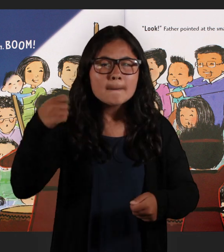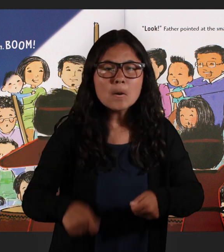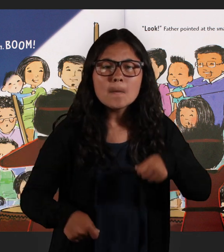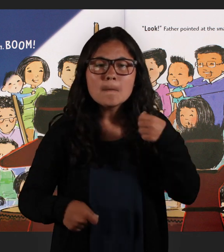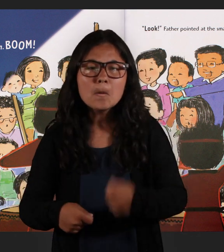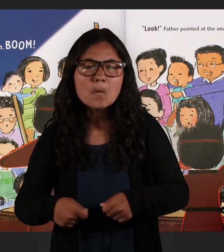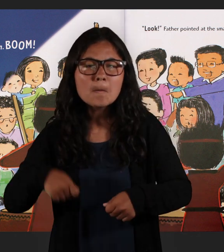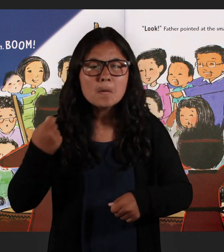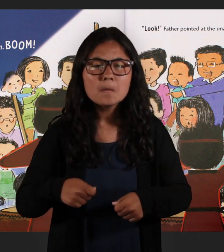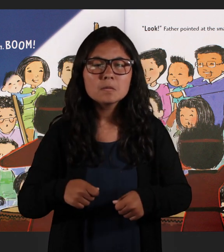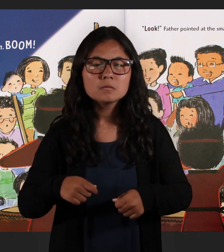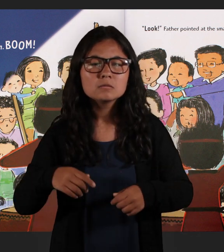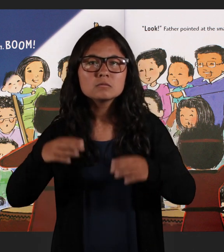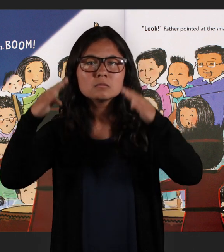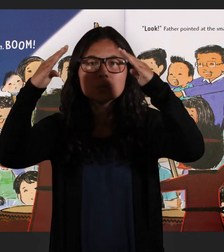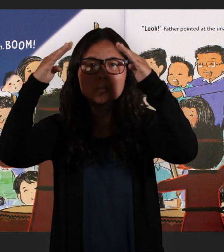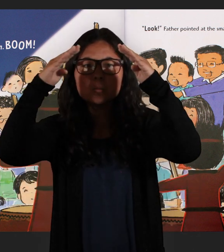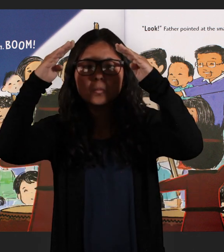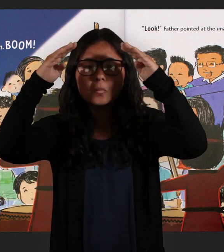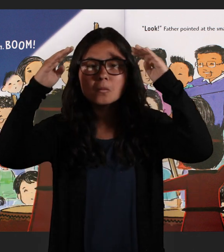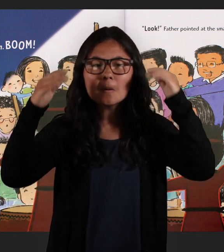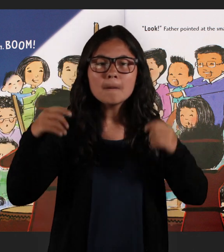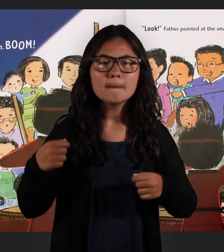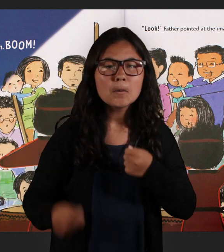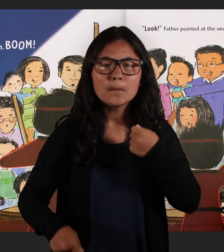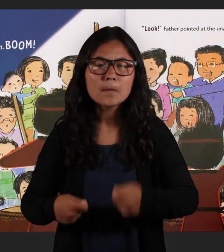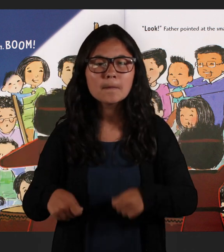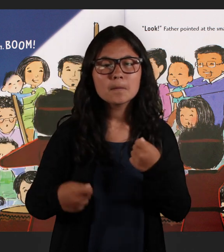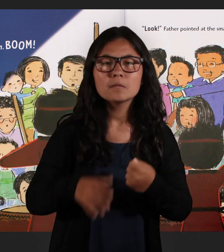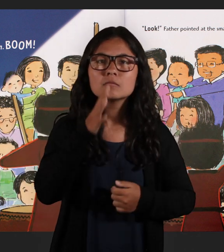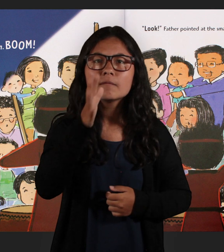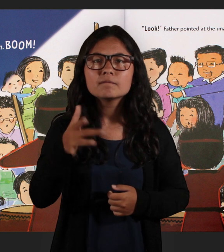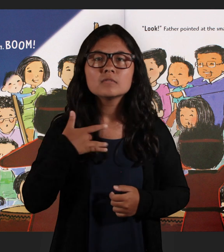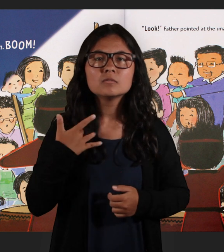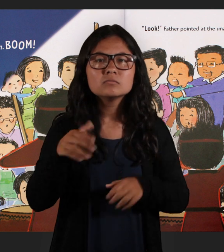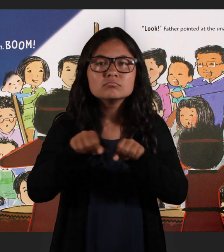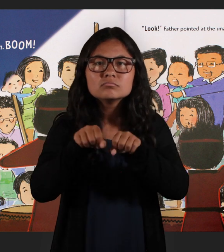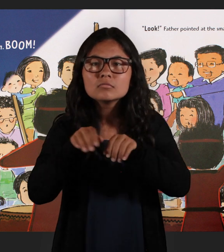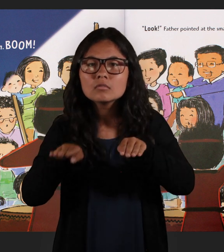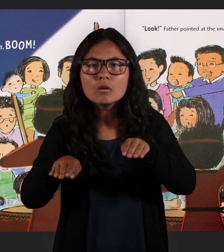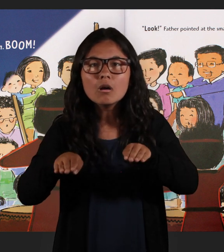BOOM! Drumbeats shook the eaves. BOOM! Grandmother felt her sandals vibrate.